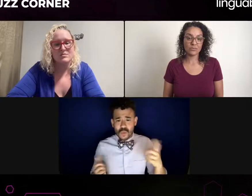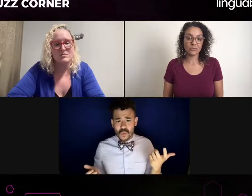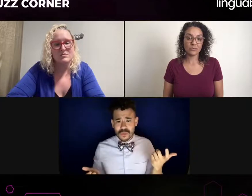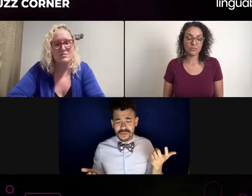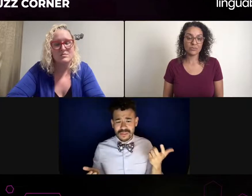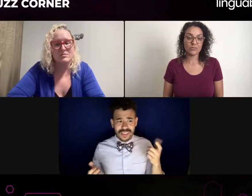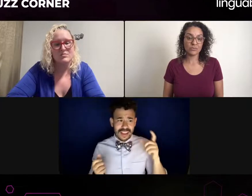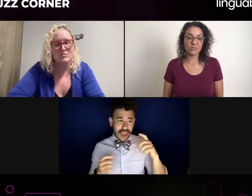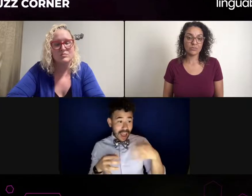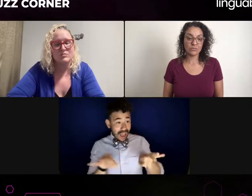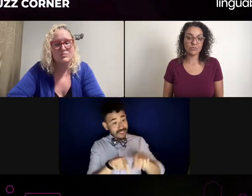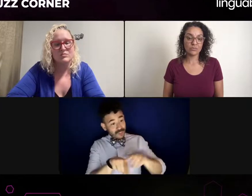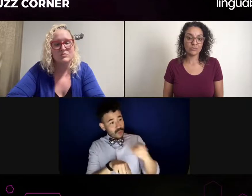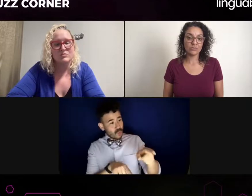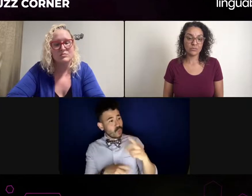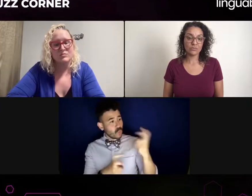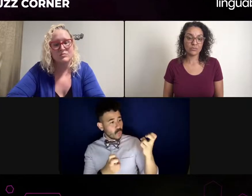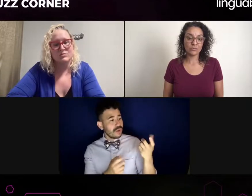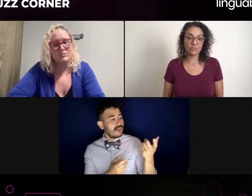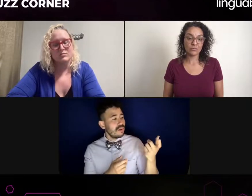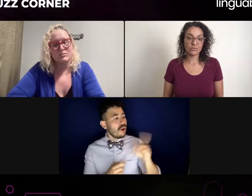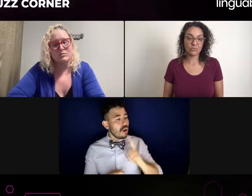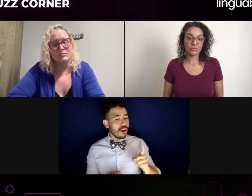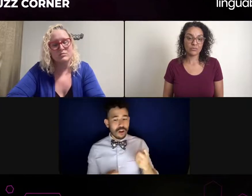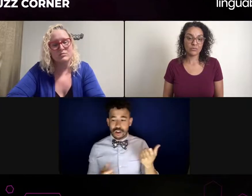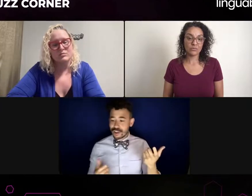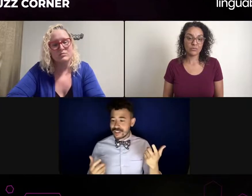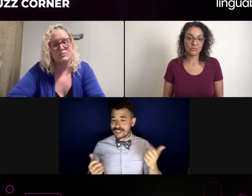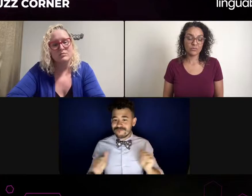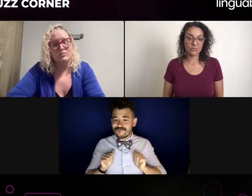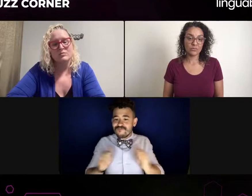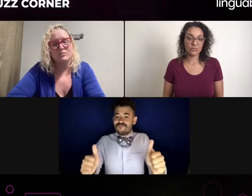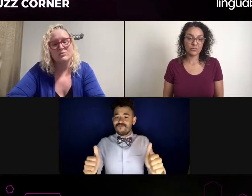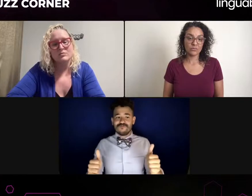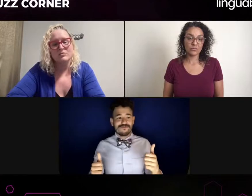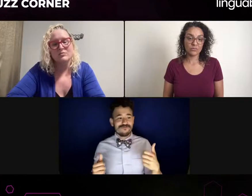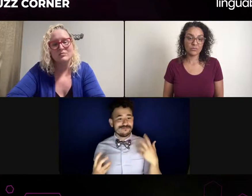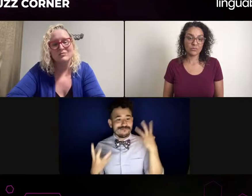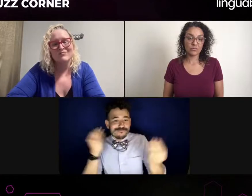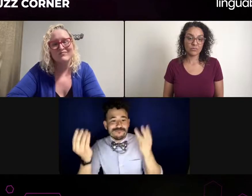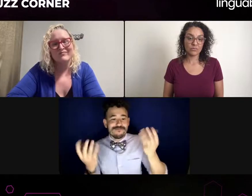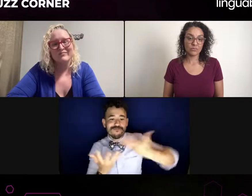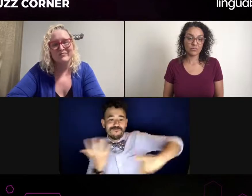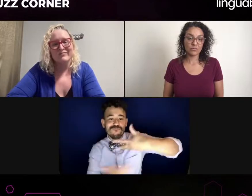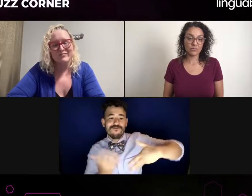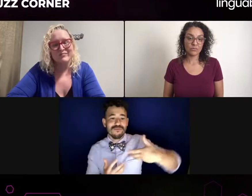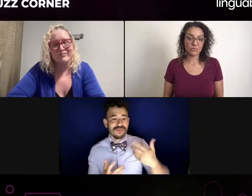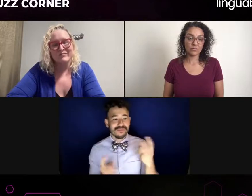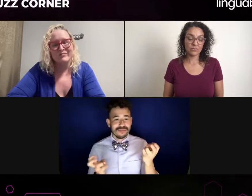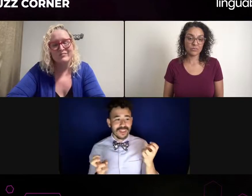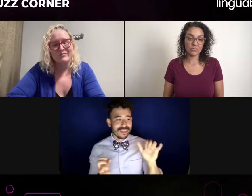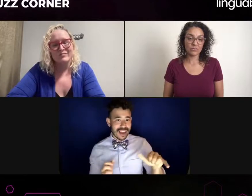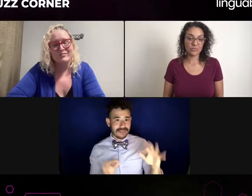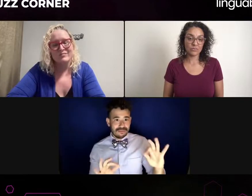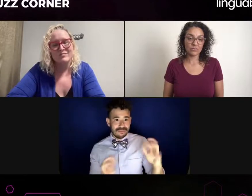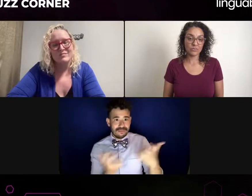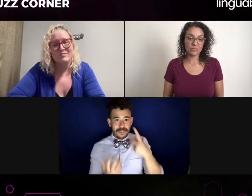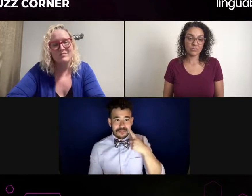When you have many deaf people that are, you know, that auditioning, you know? But I don't know.